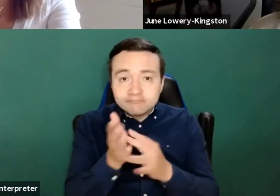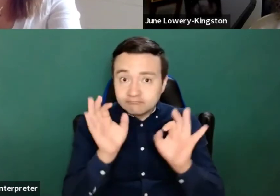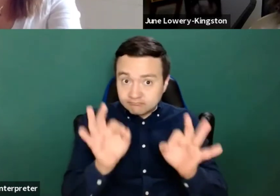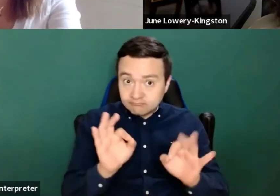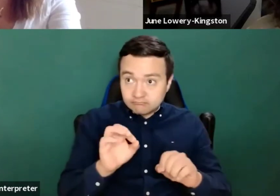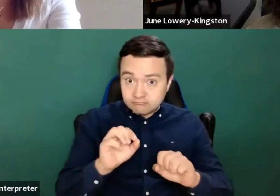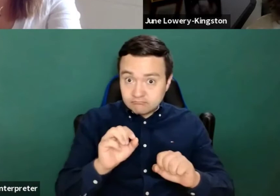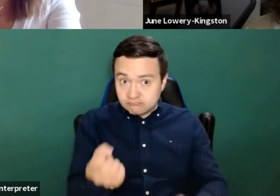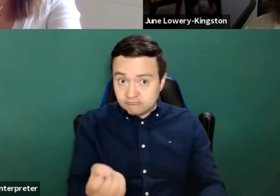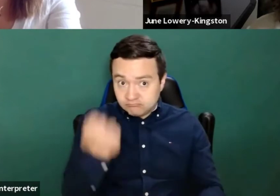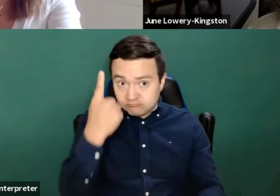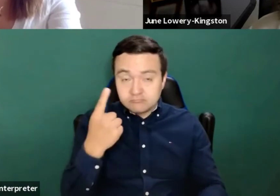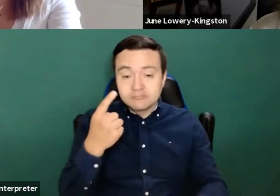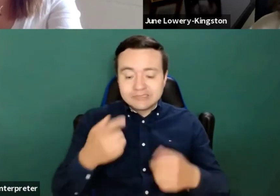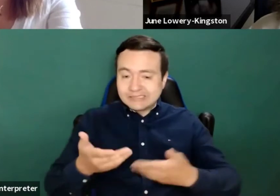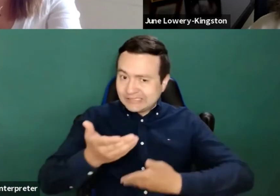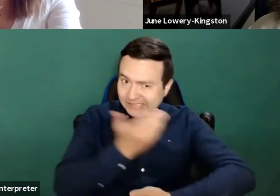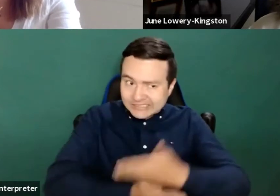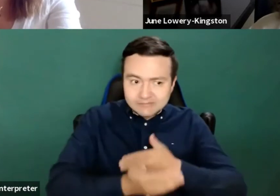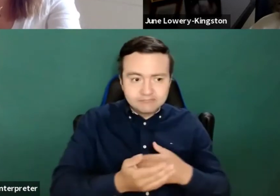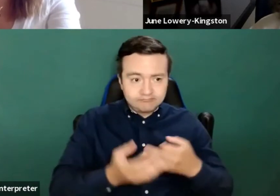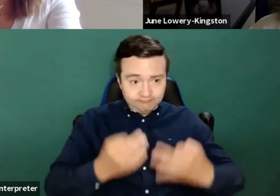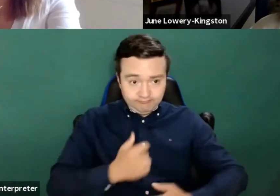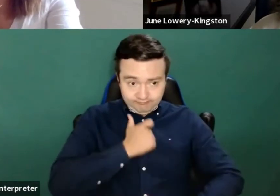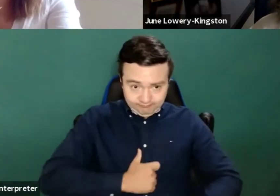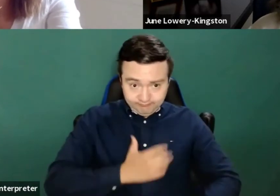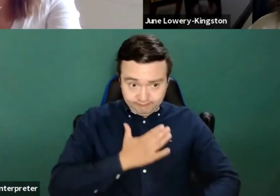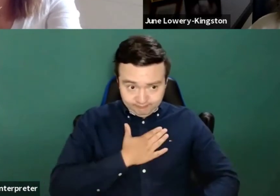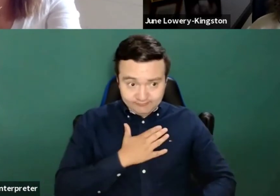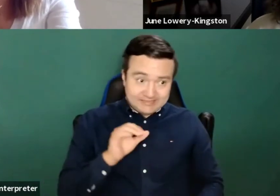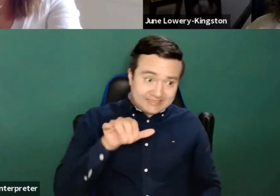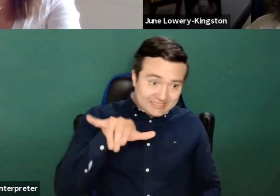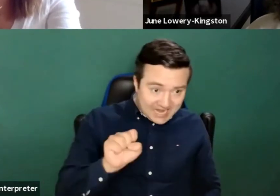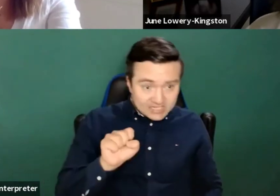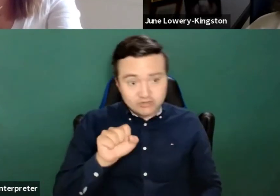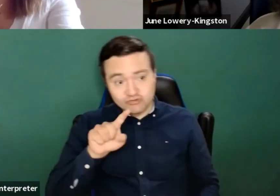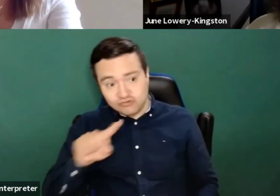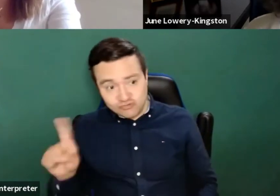or as considering themselves to be disabled, completing that more than we have without disabilities.